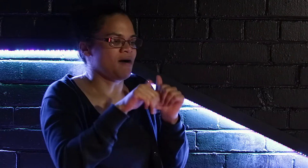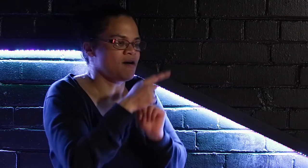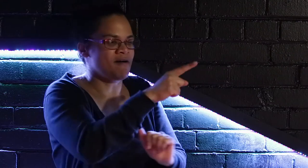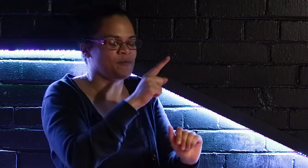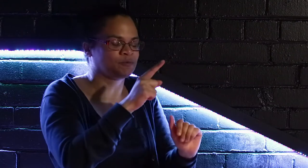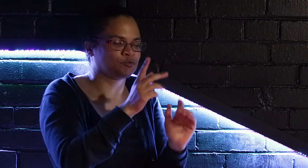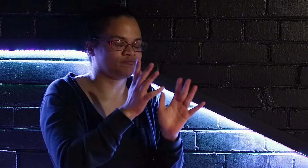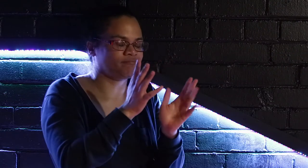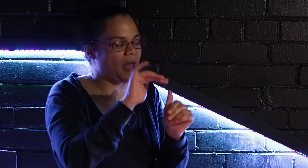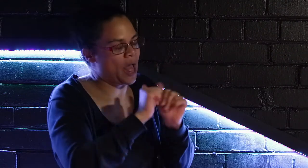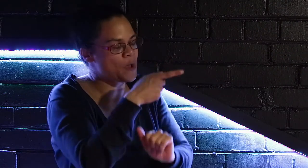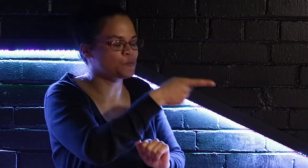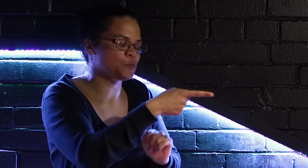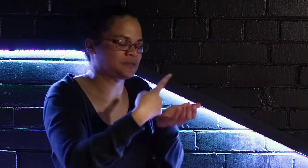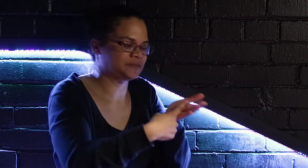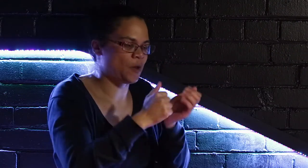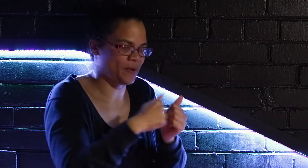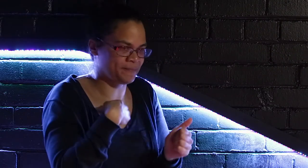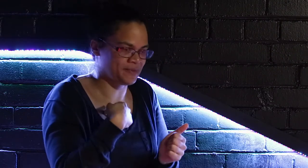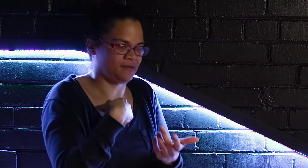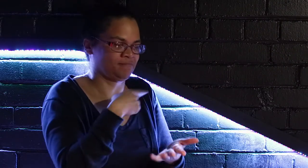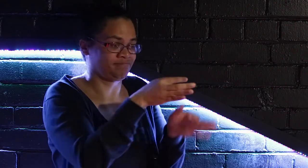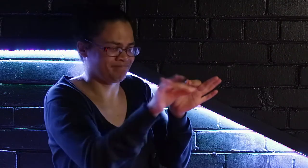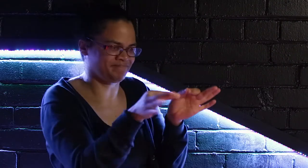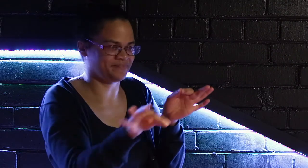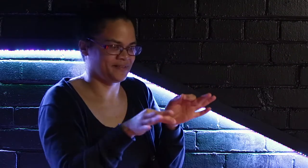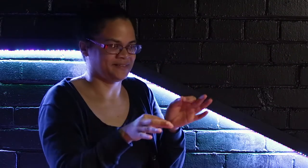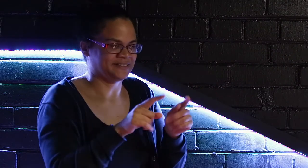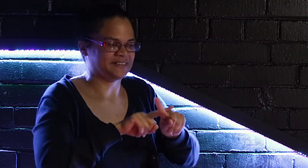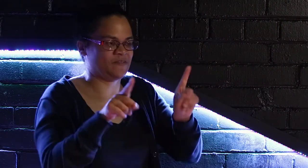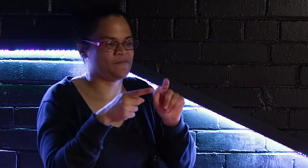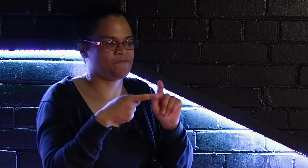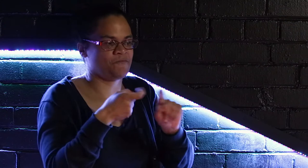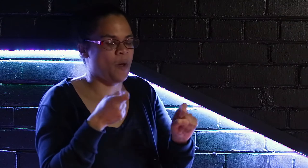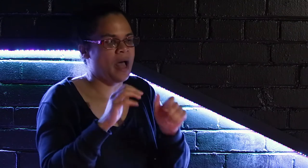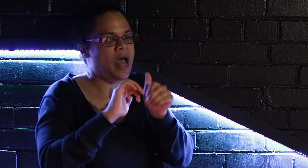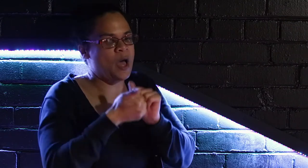So it was a bit of a challenge trying to figure out how we would communicate.